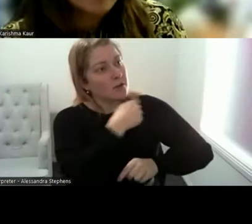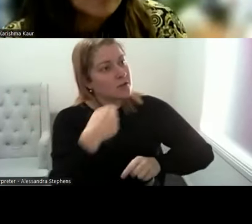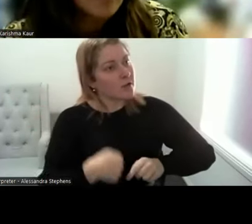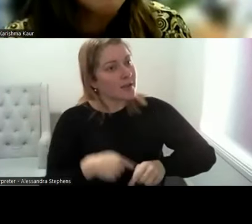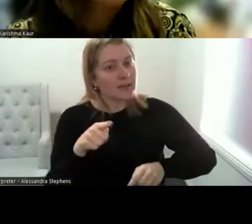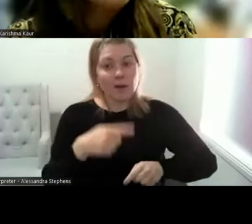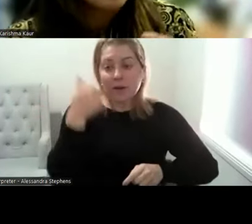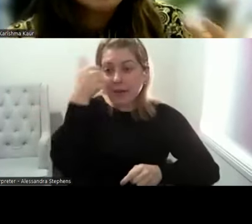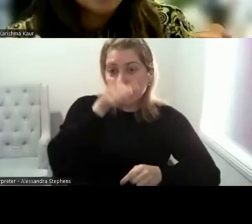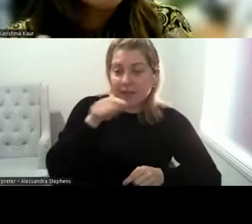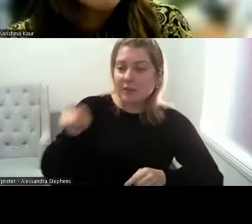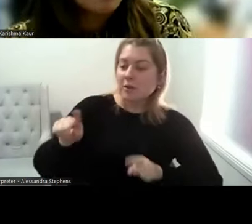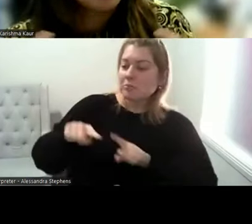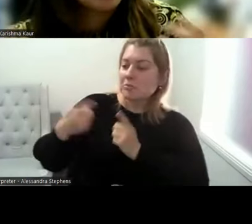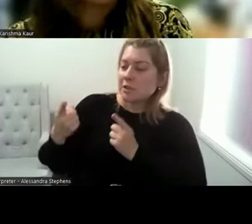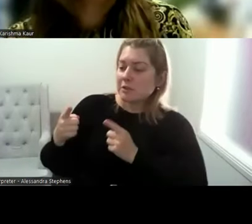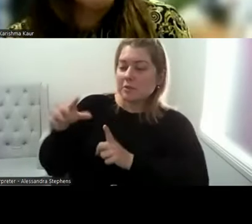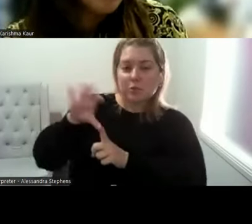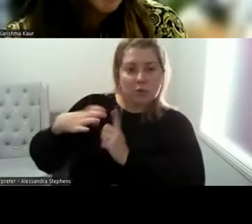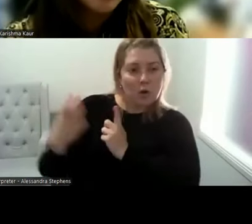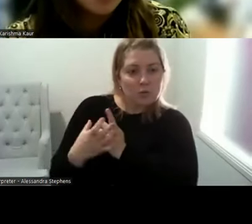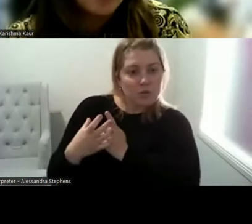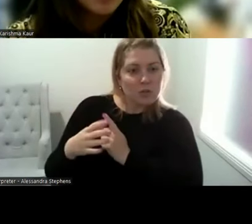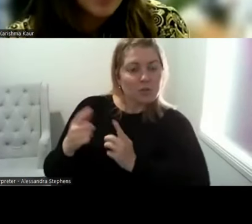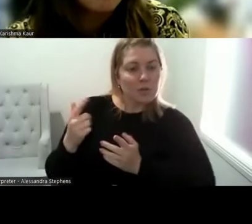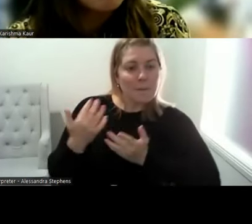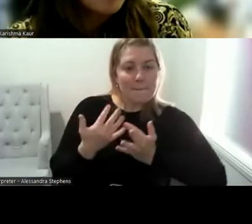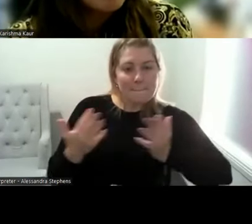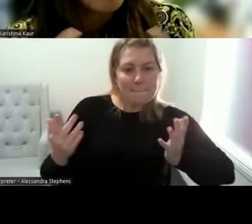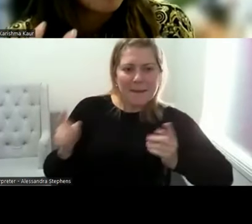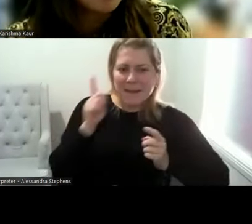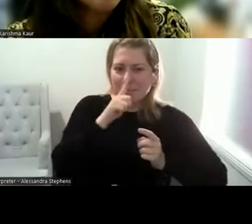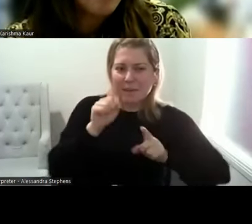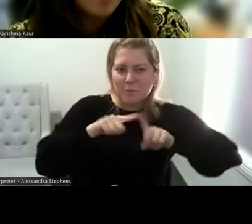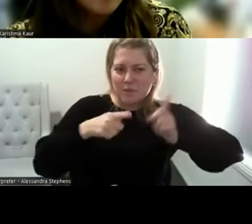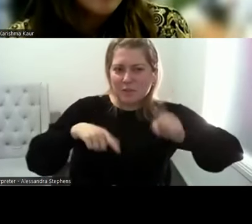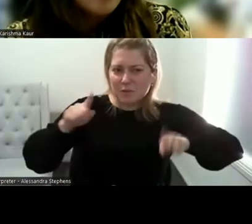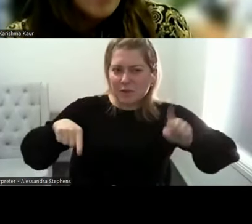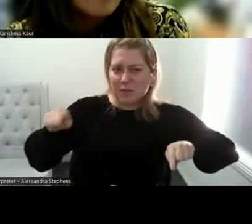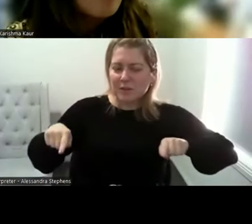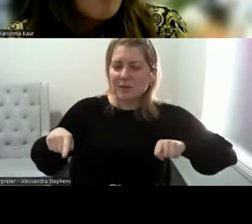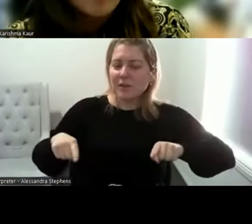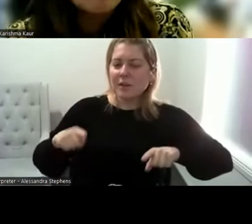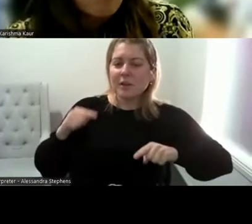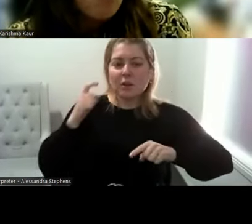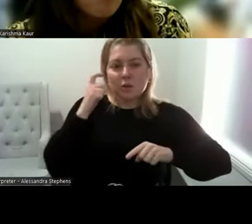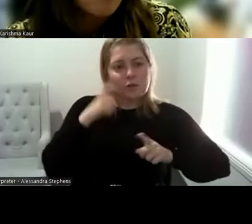more welcomed and same is being gender diverse in your clinic be more welcoming, and provide more.